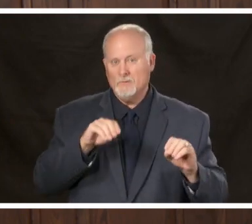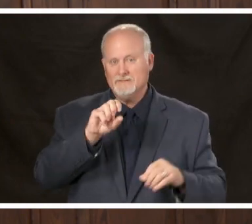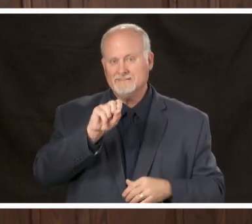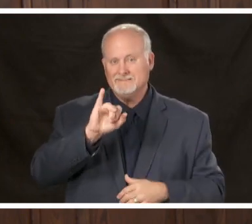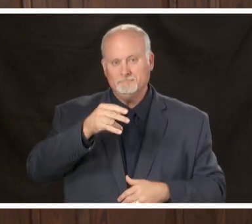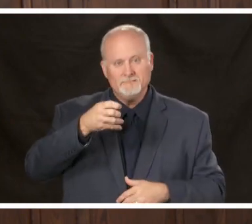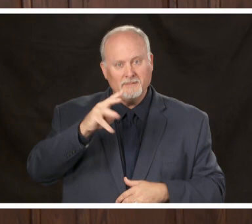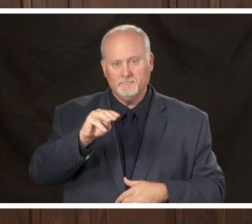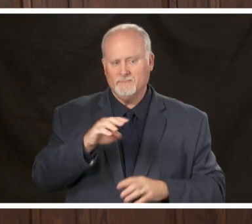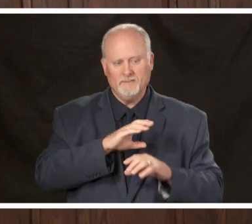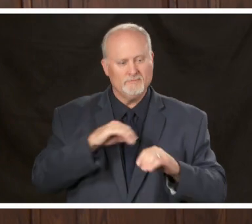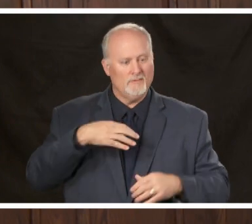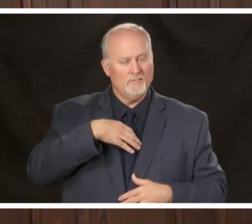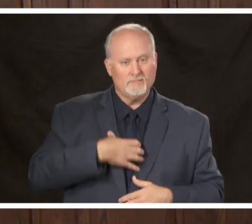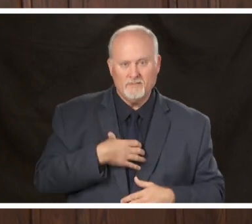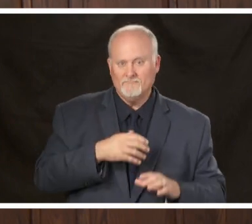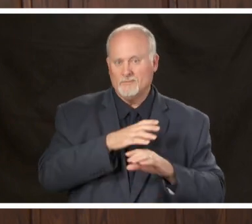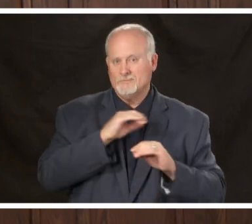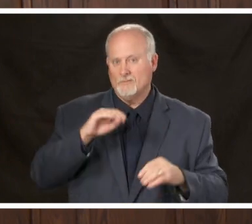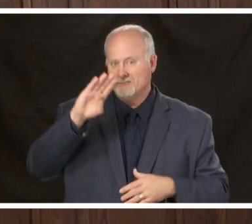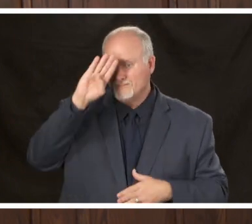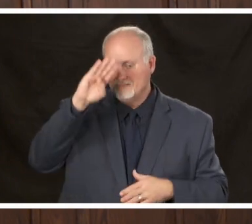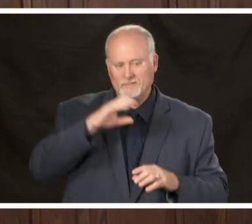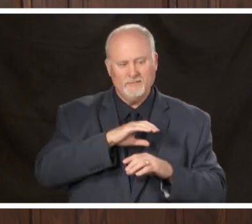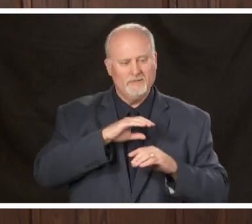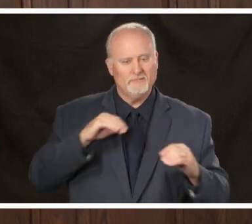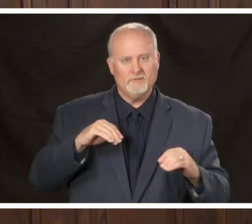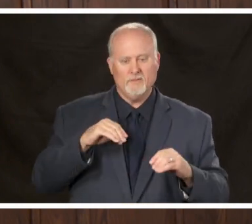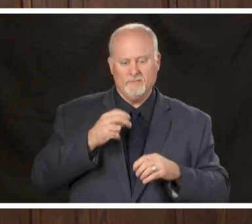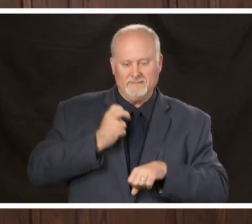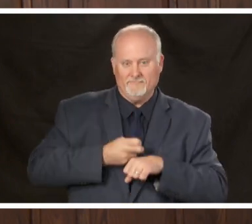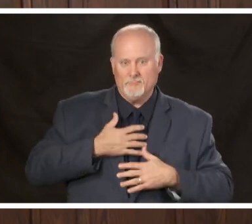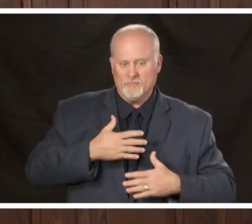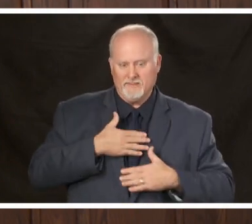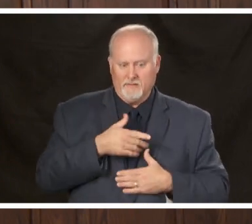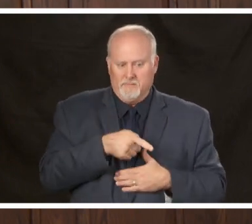could have the illness and spread it and so that's part of why we're asking not